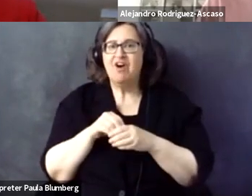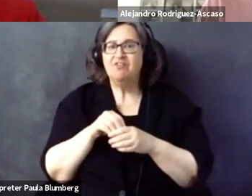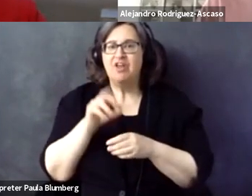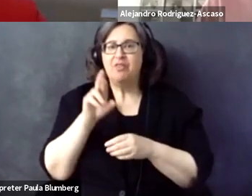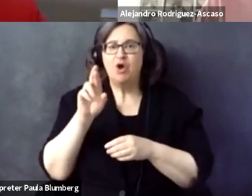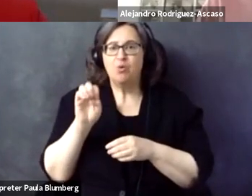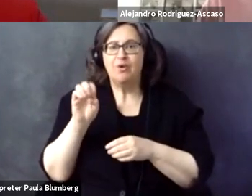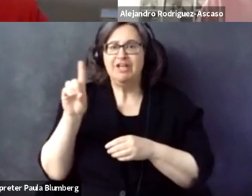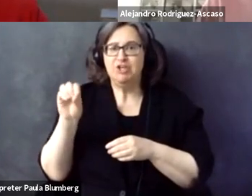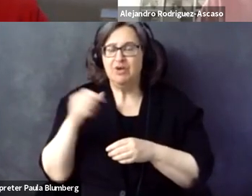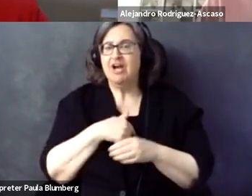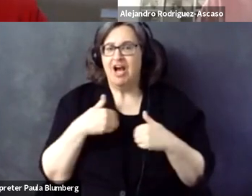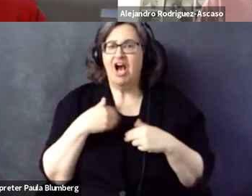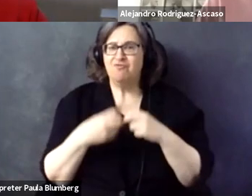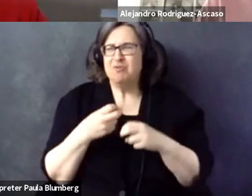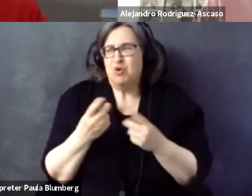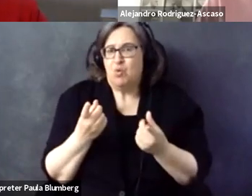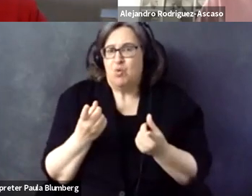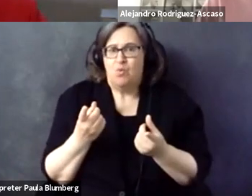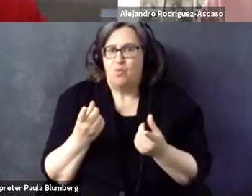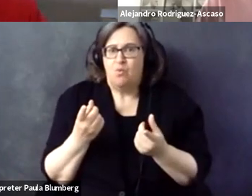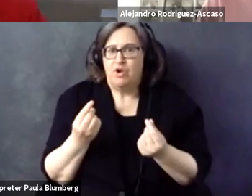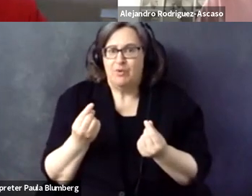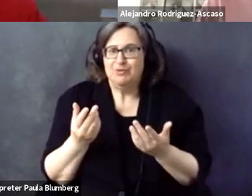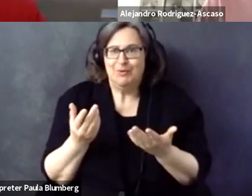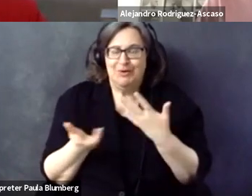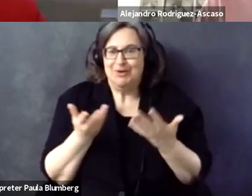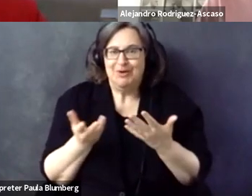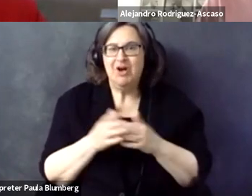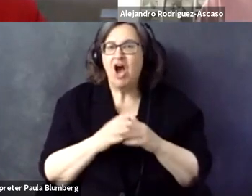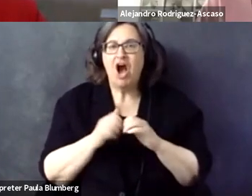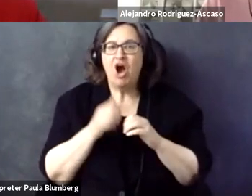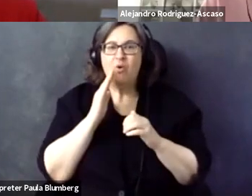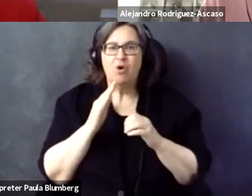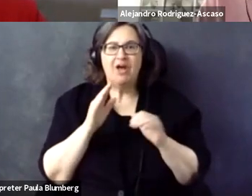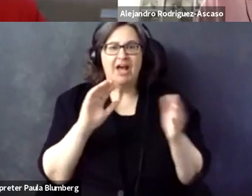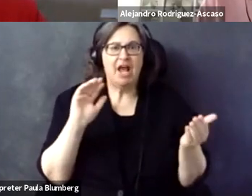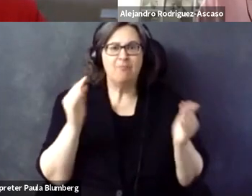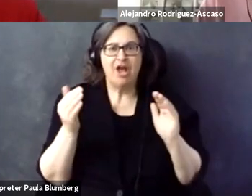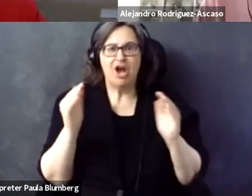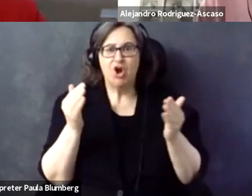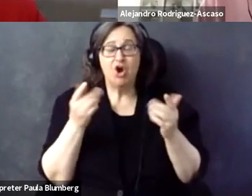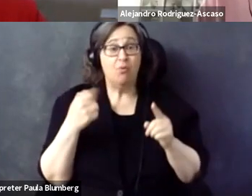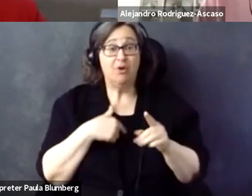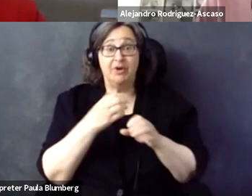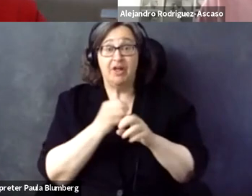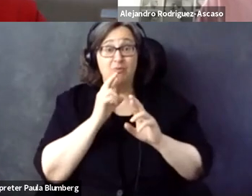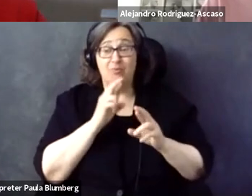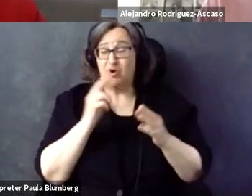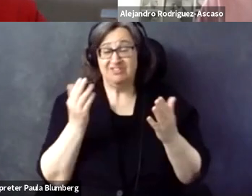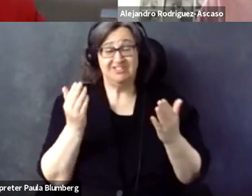implementation of the directive. >> SUSANNA LAURIN: Yes. As I am involved also in the review, I sort of, I have a problem with this. What